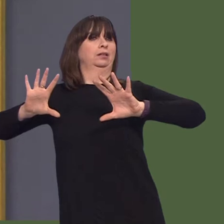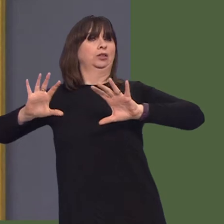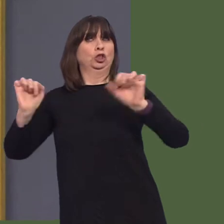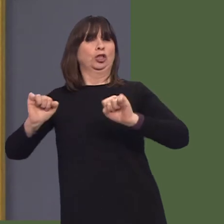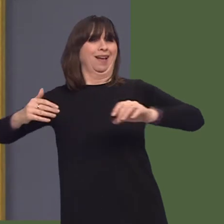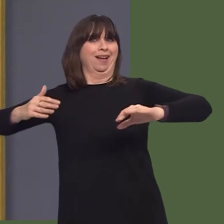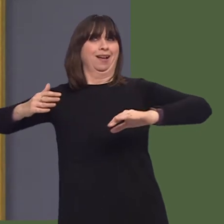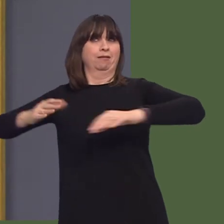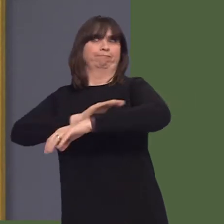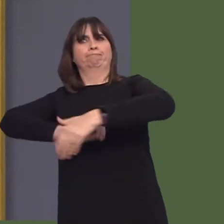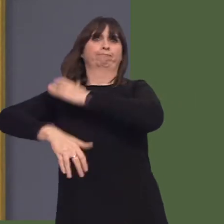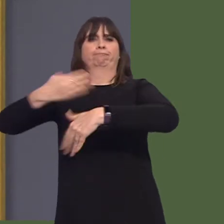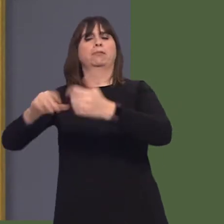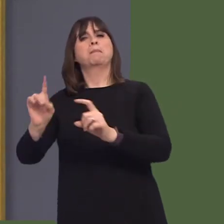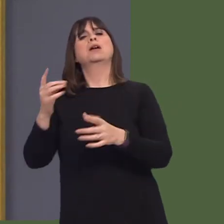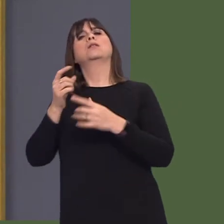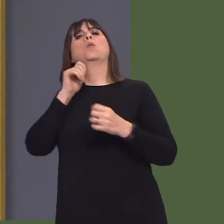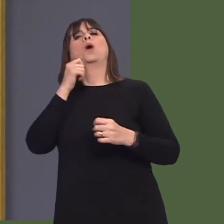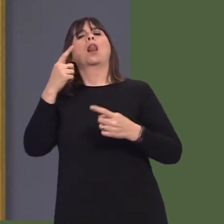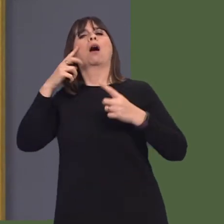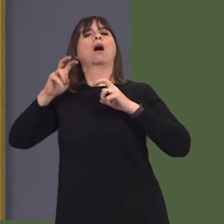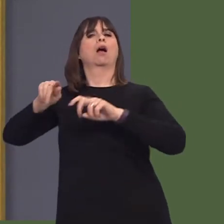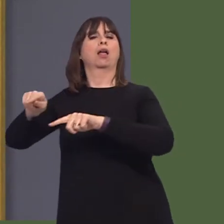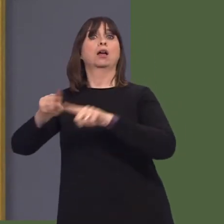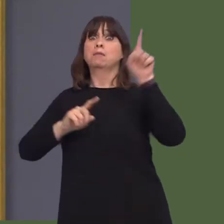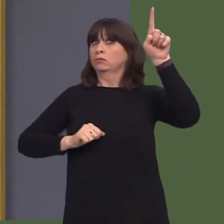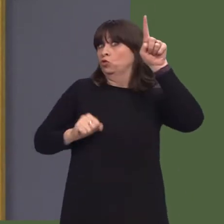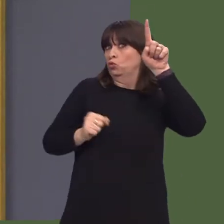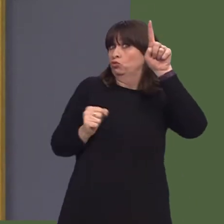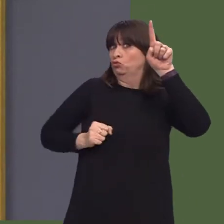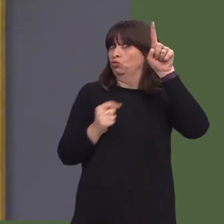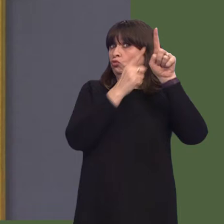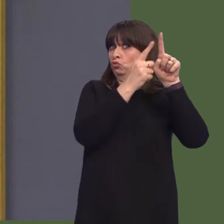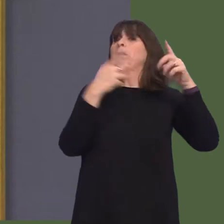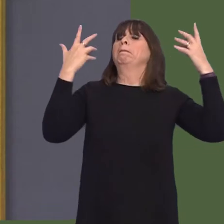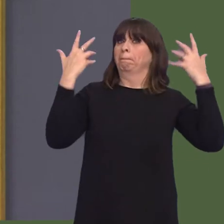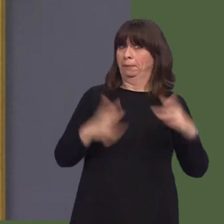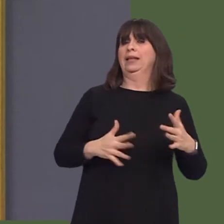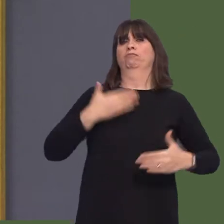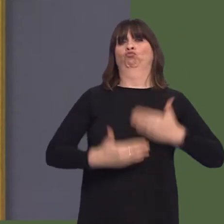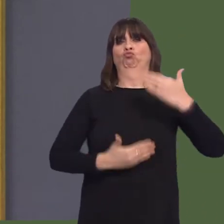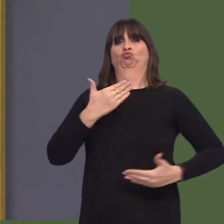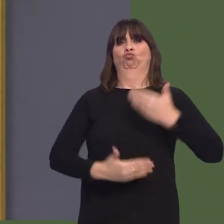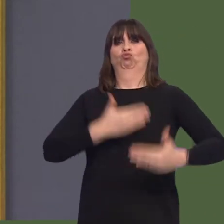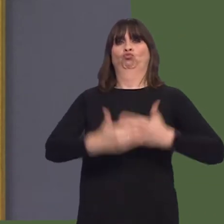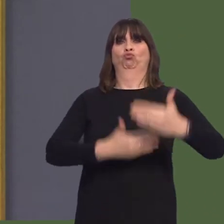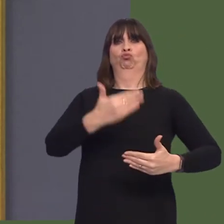port of Milford Haven, all of which are much better paid than jobs that used to come here.